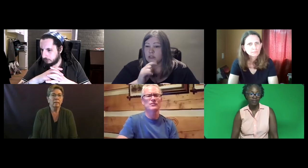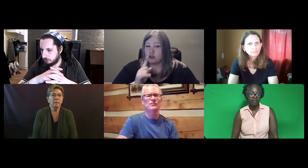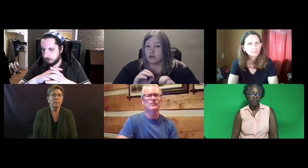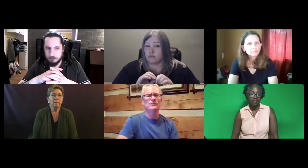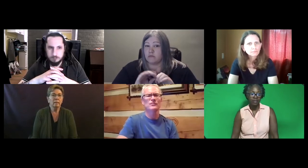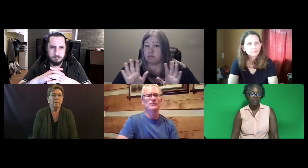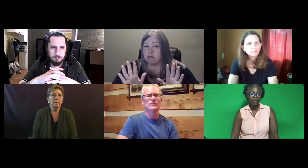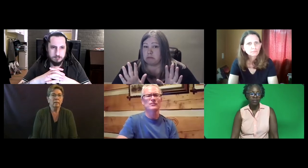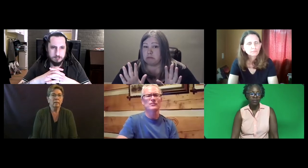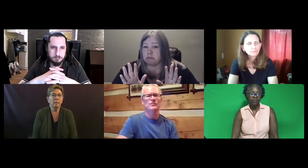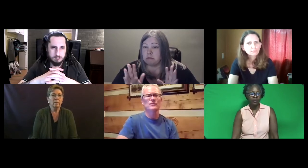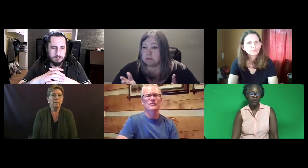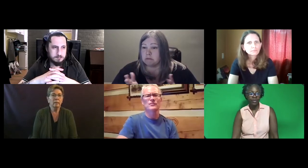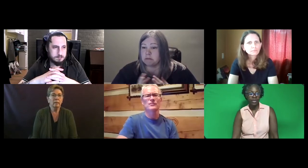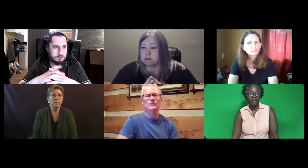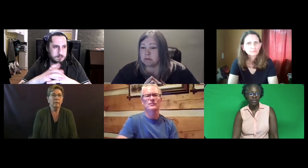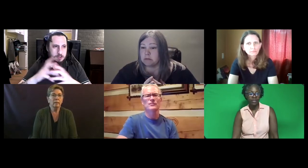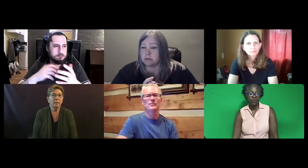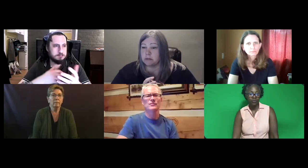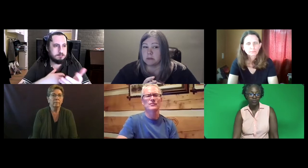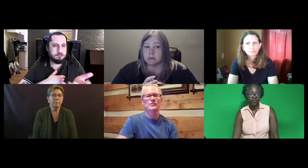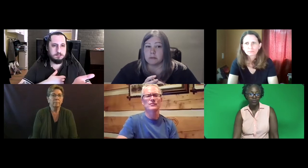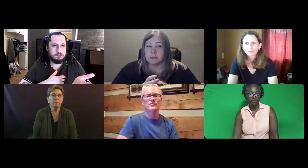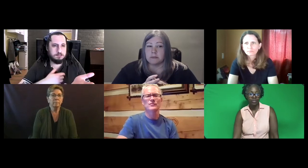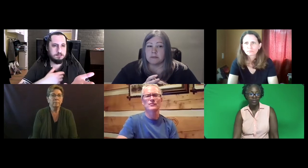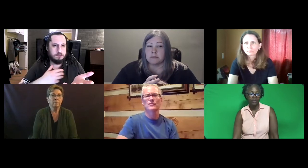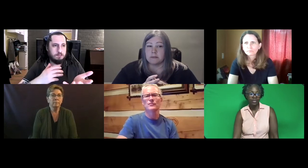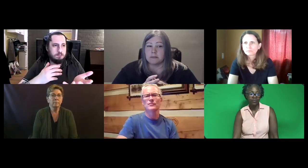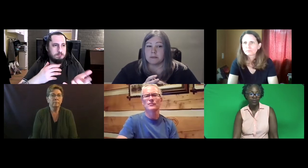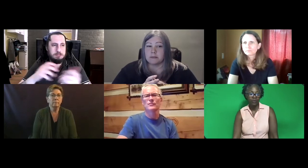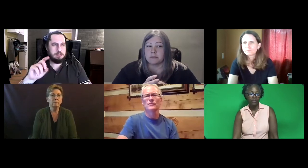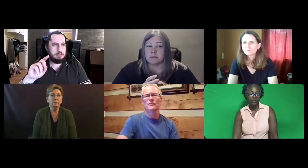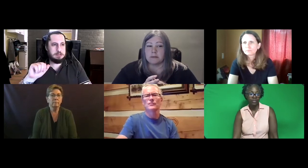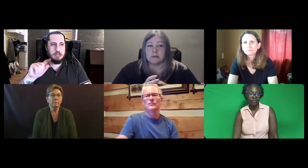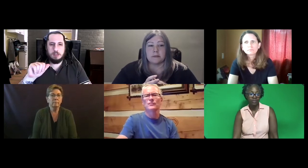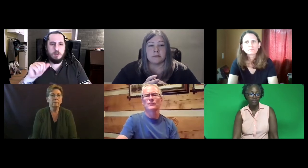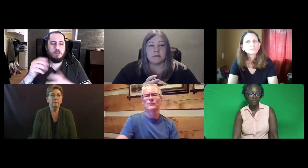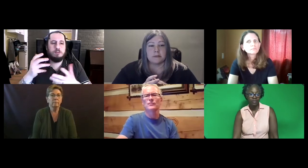And Nouri, did you want to sign your own question?